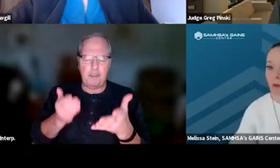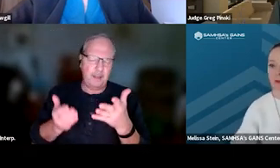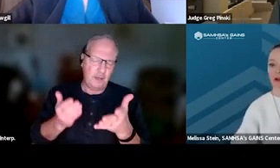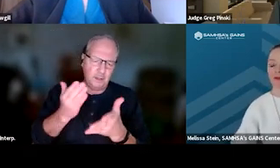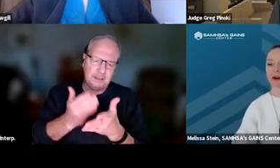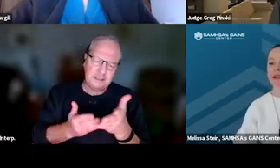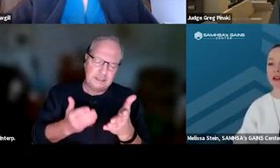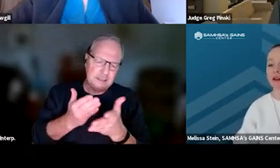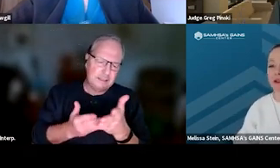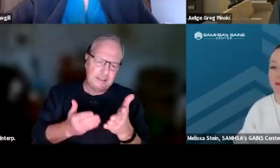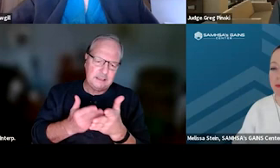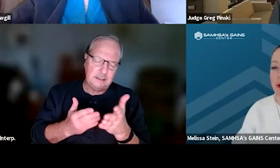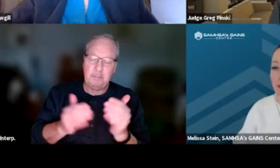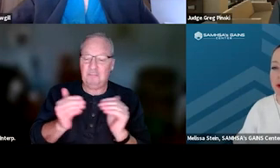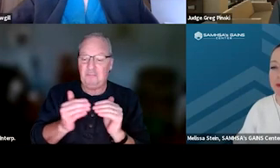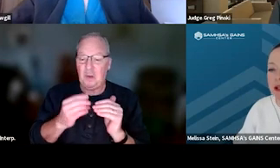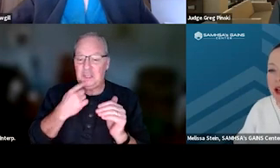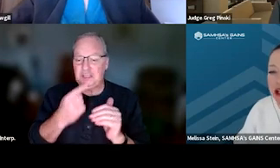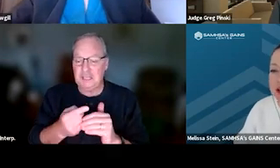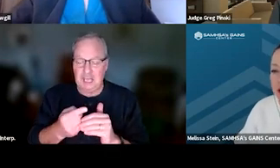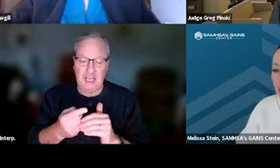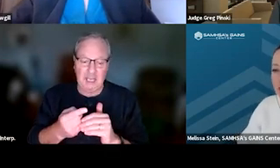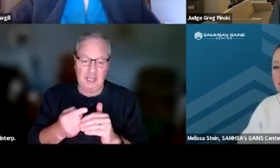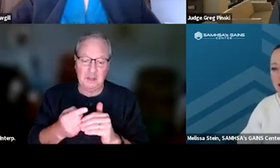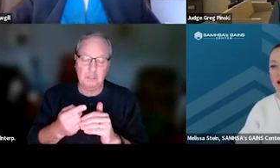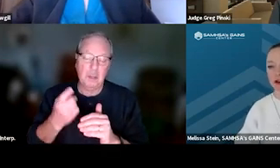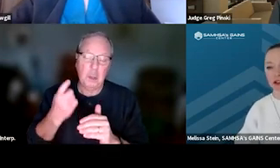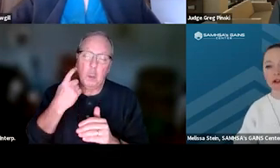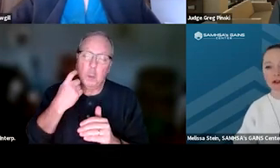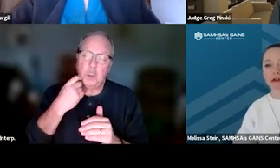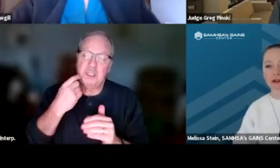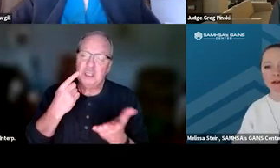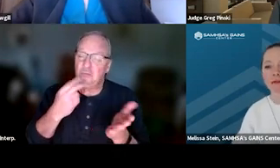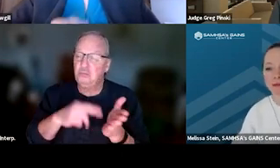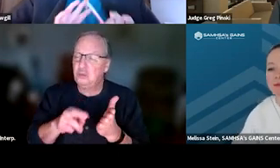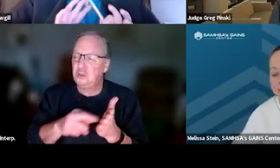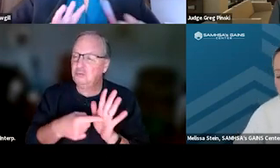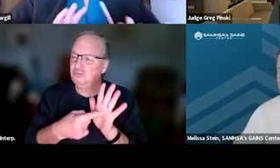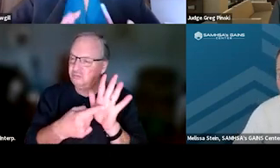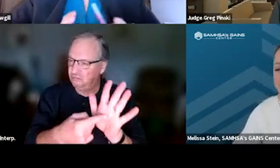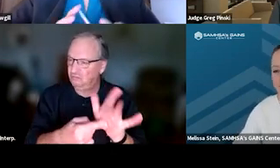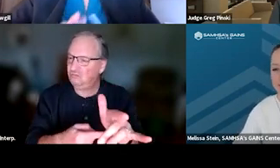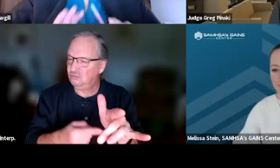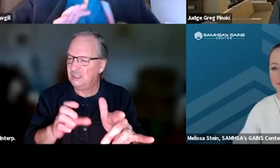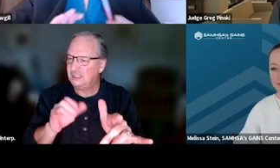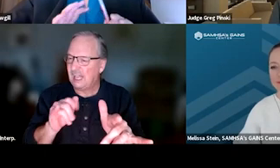It would be fair to say there will be some citations in the updated standards. - Absolutely. And for those of you who want all the research,